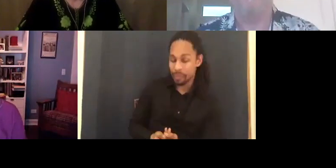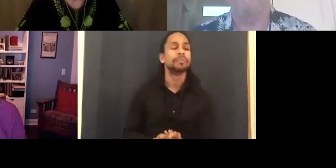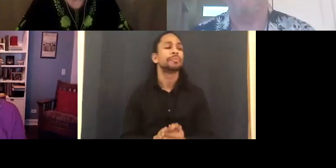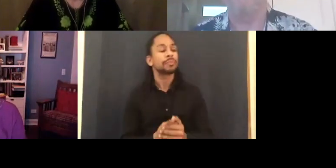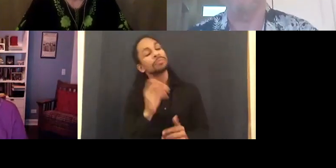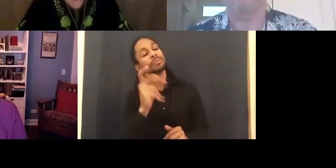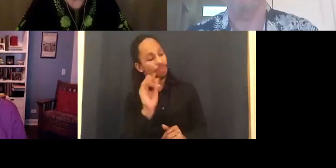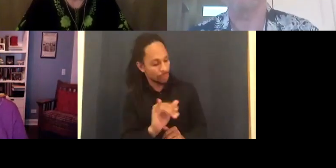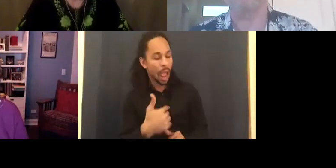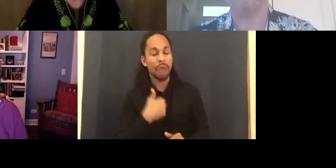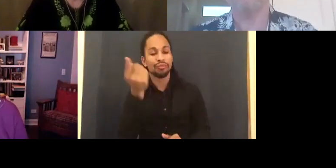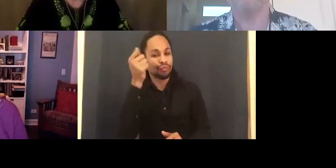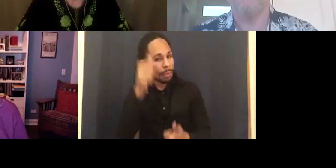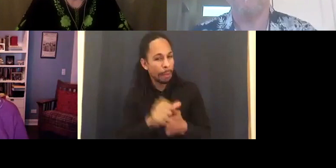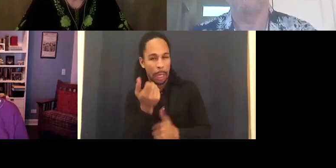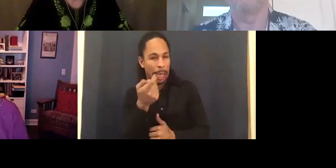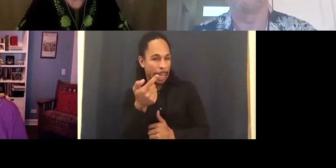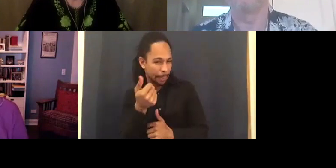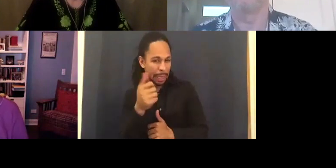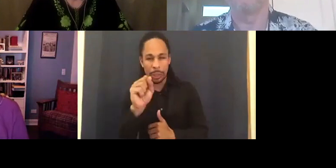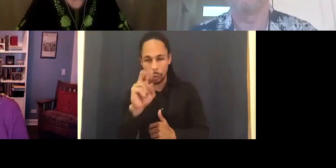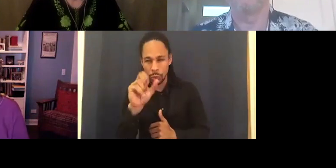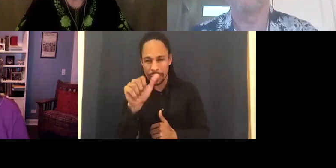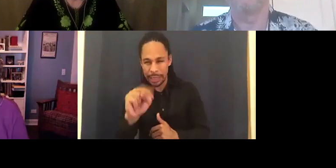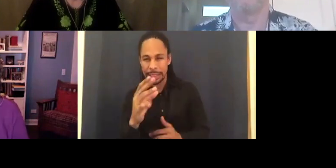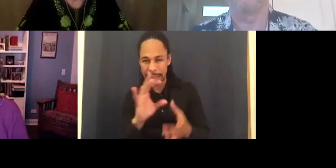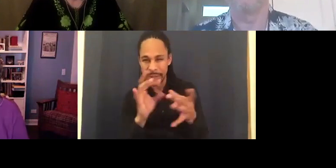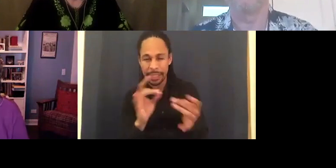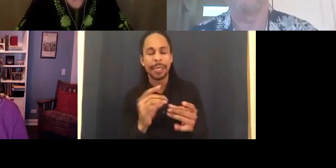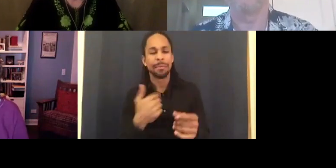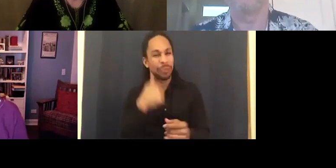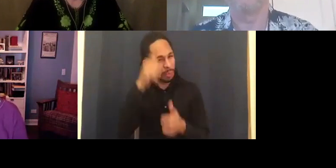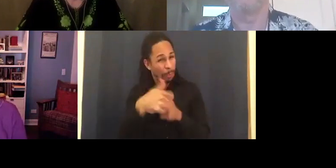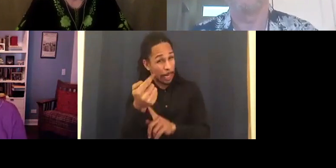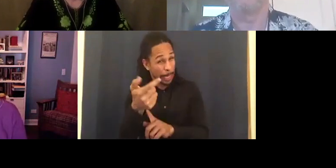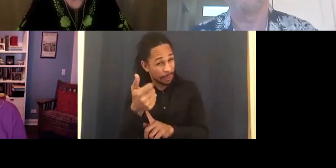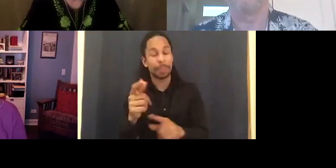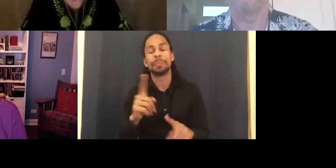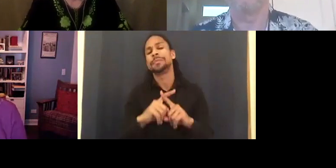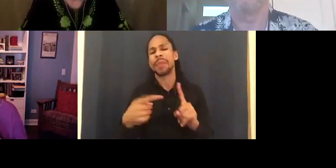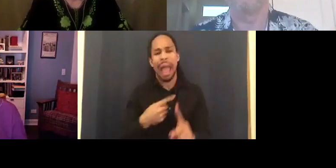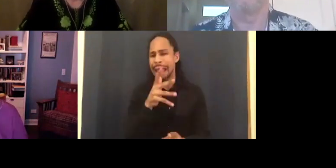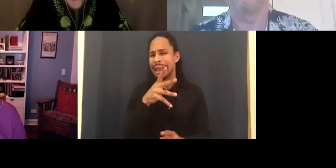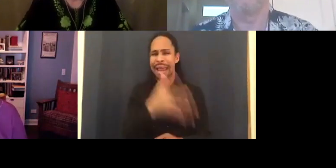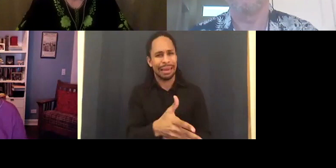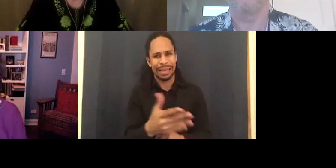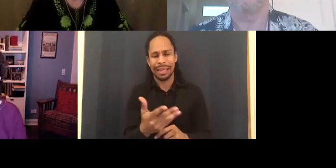this movie. I hated it, I guess, in part because